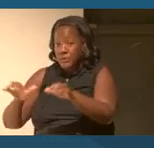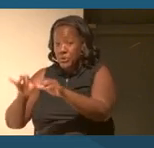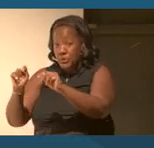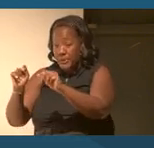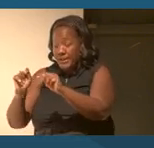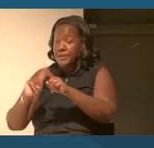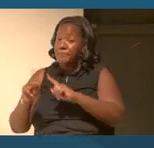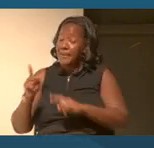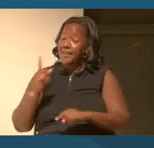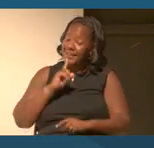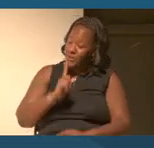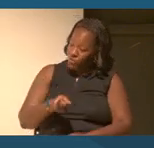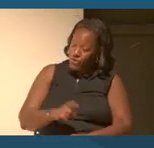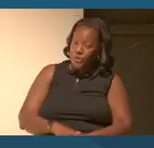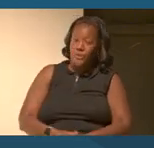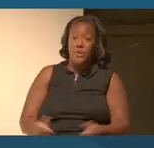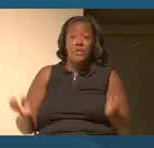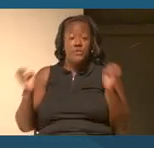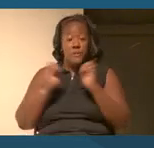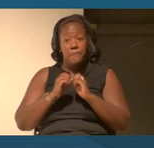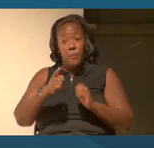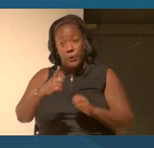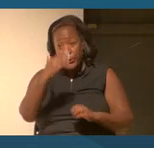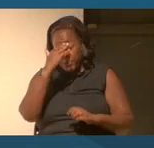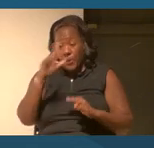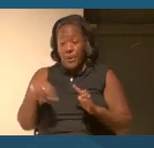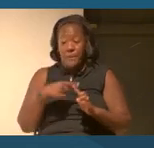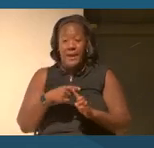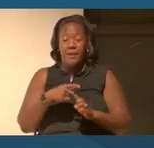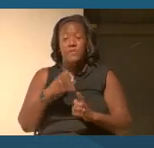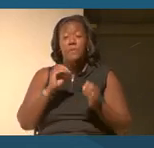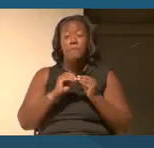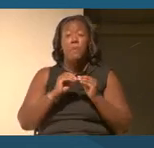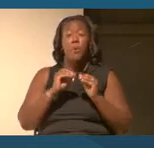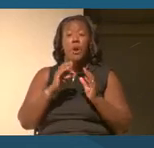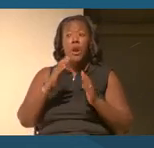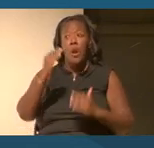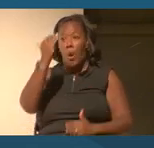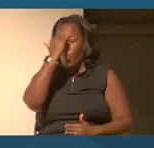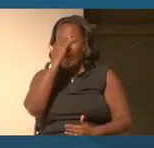But it is very true that the more you know about your, the more awareness you have about